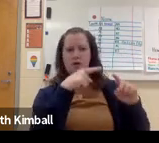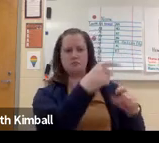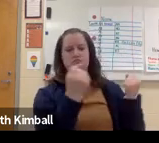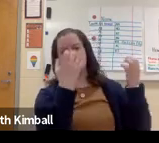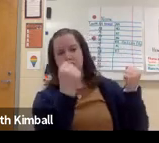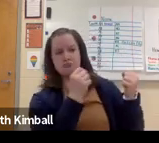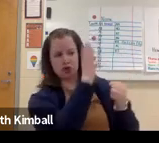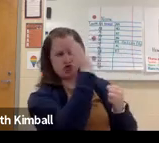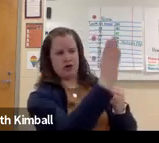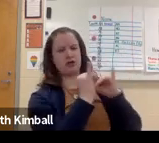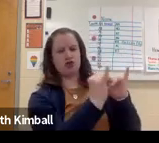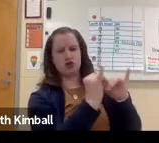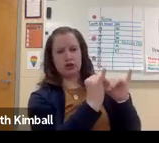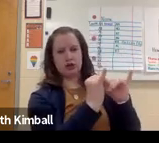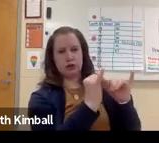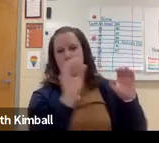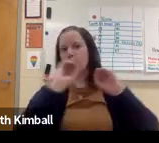Could be a deaf or a hearing teacher.